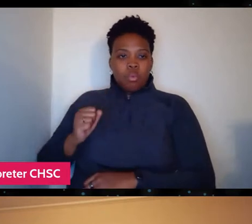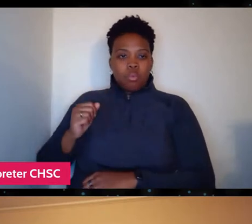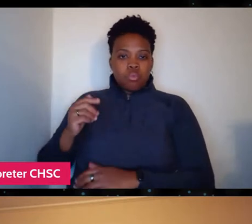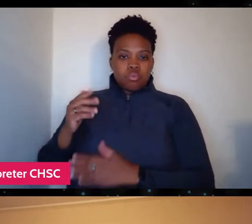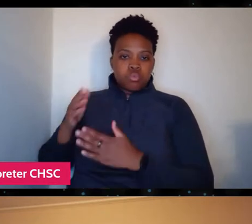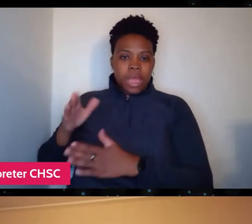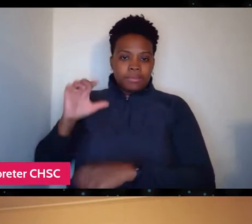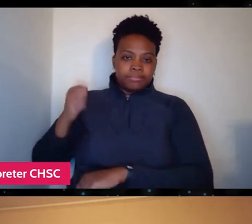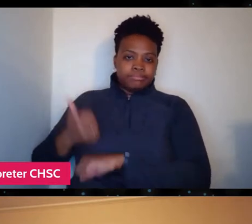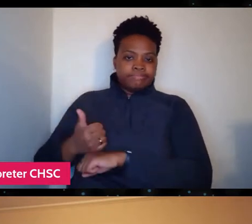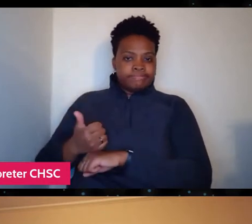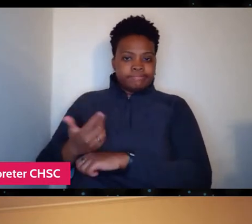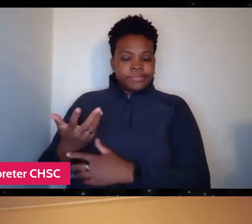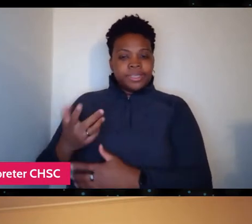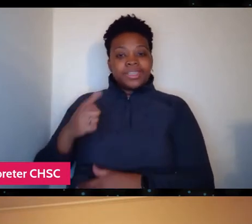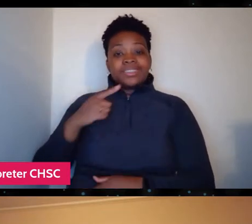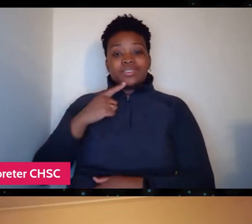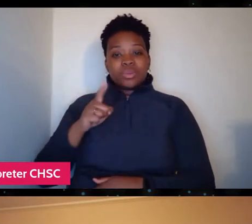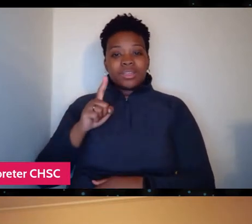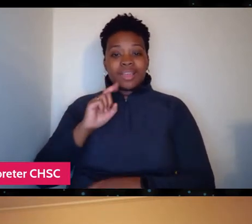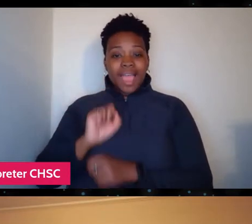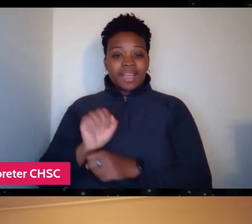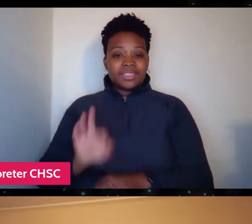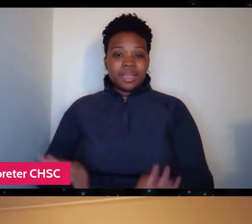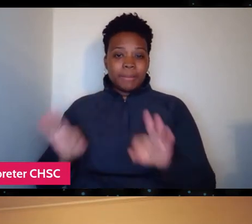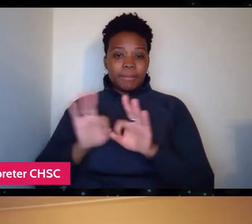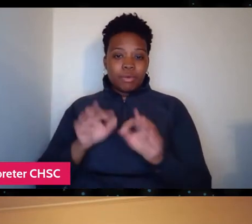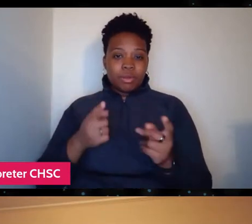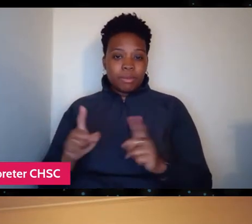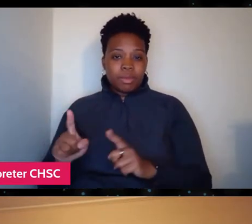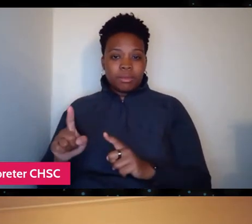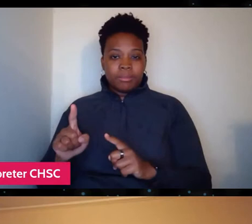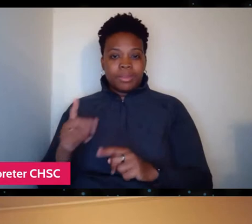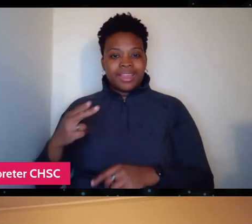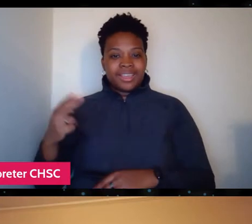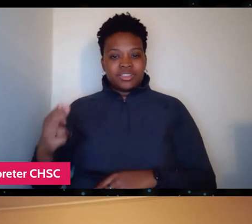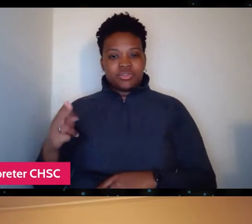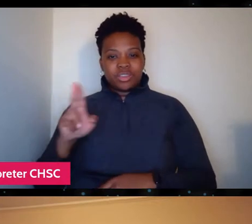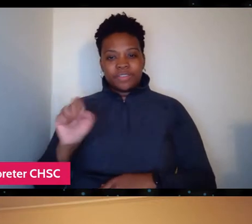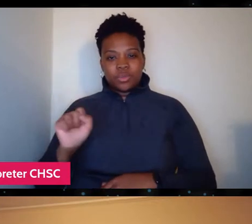a really important moment in history of US health care that that can be seized upon